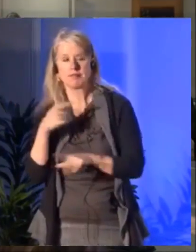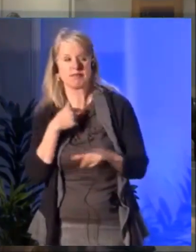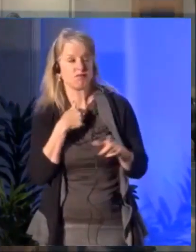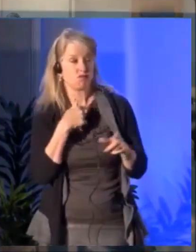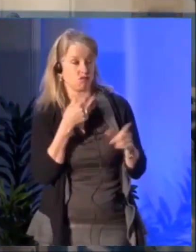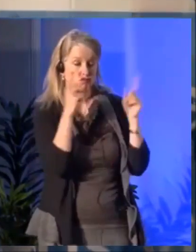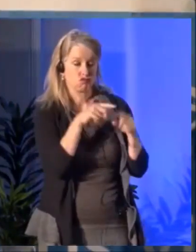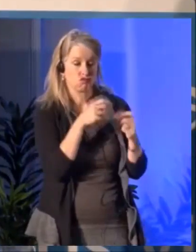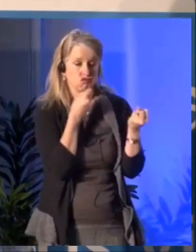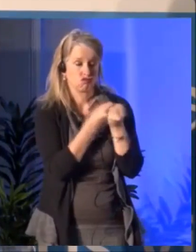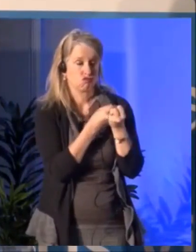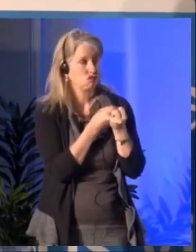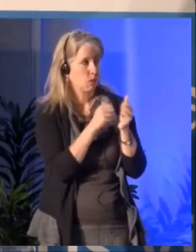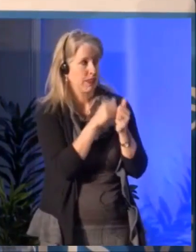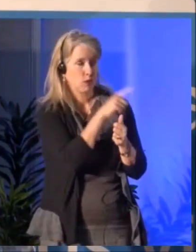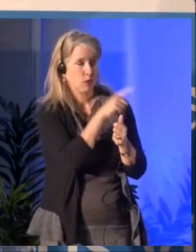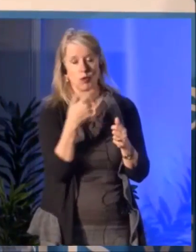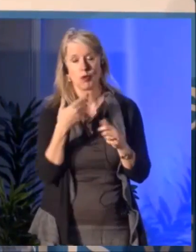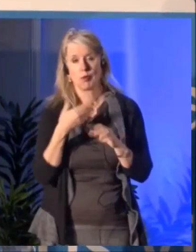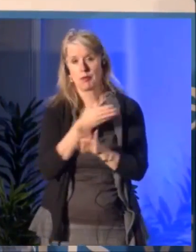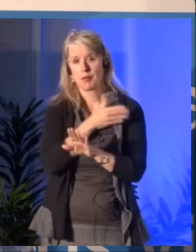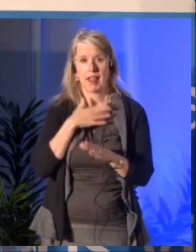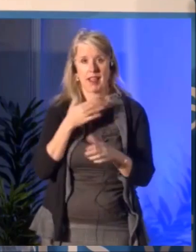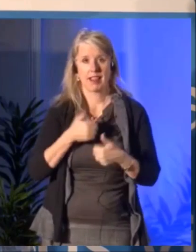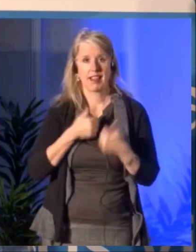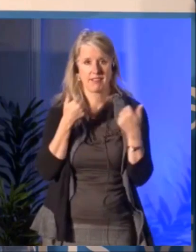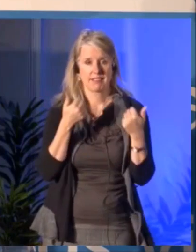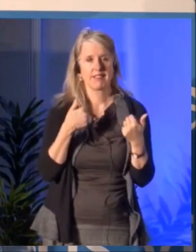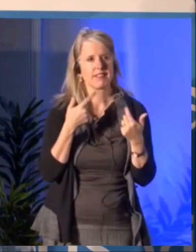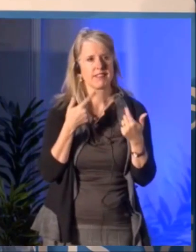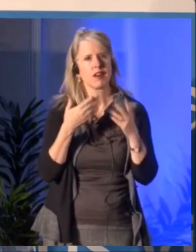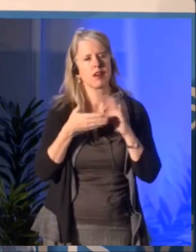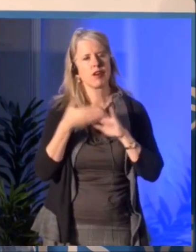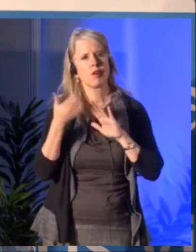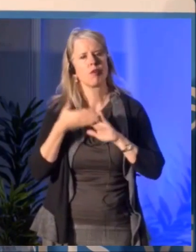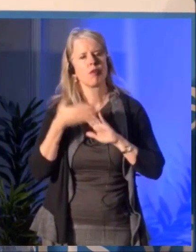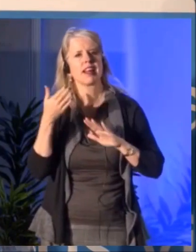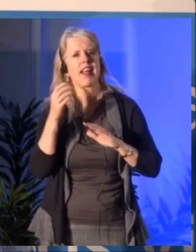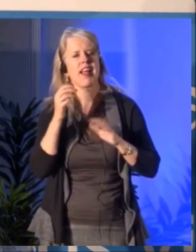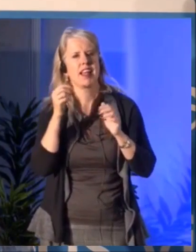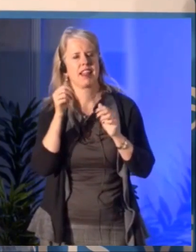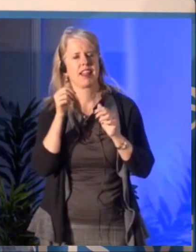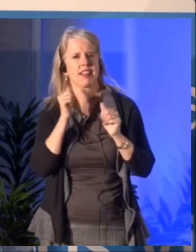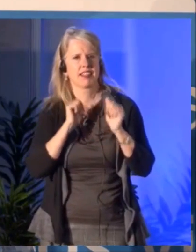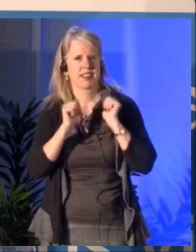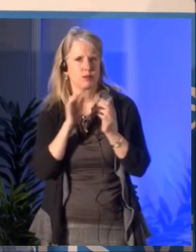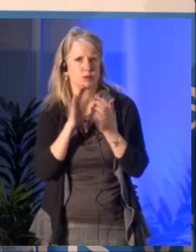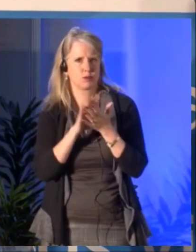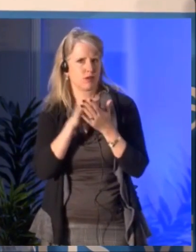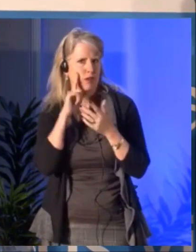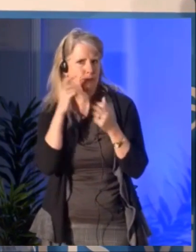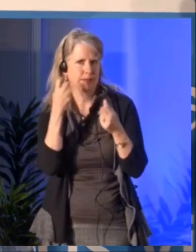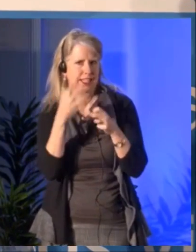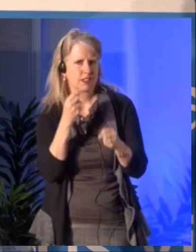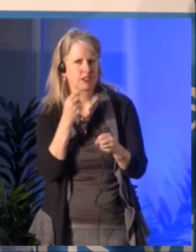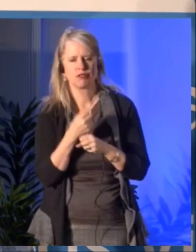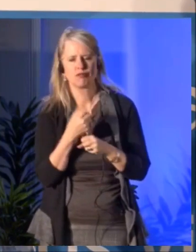and in my previous life I have been running a theatre school for years, so it's something that we are very aware.